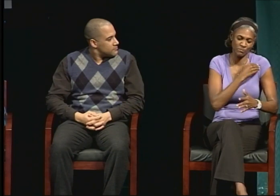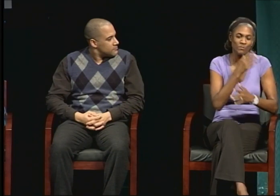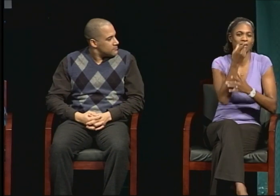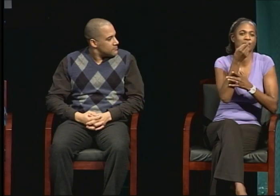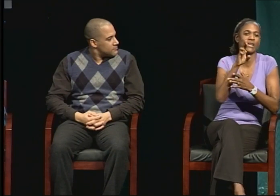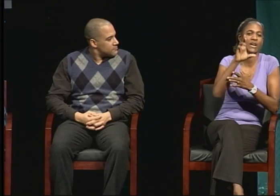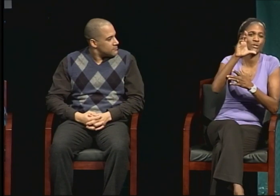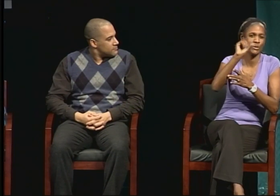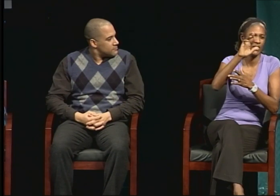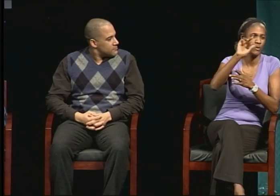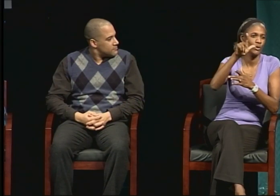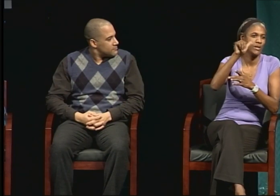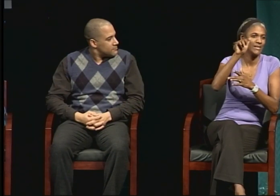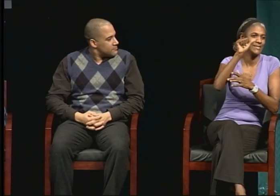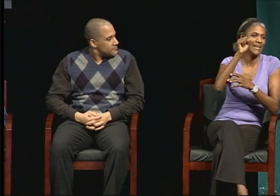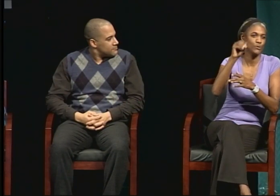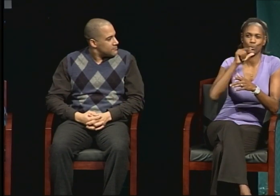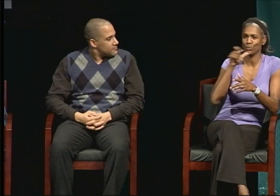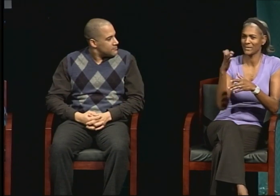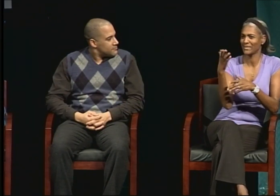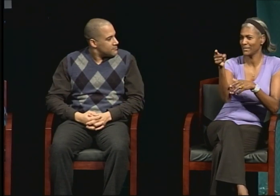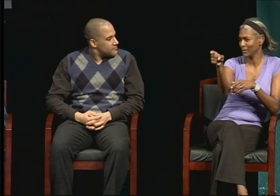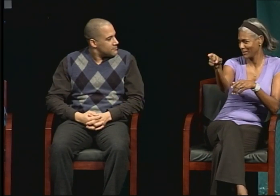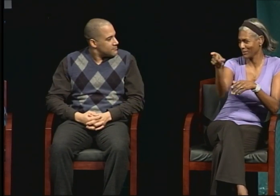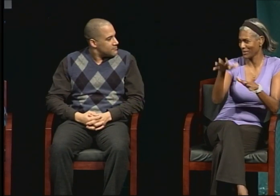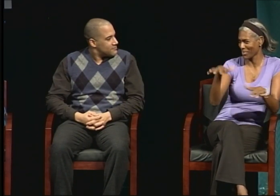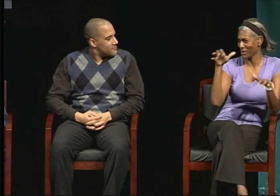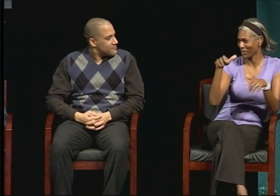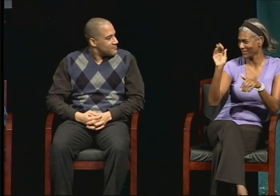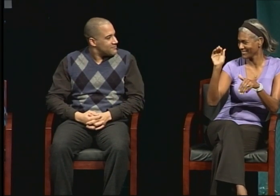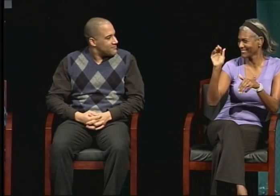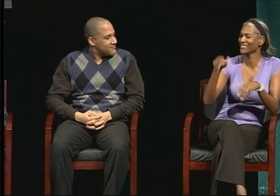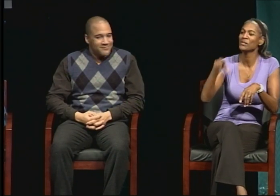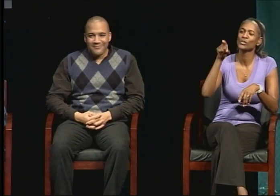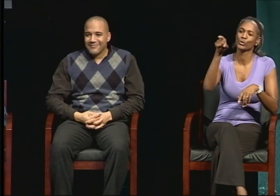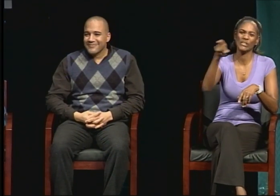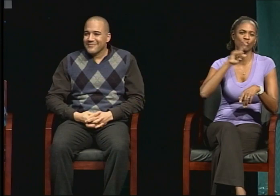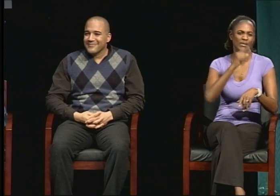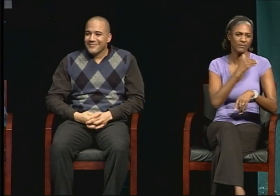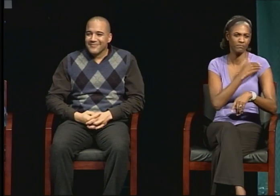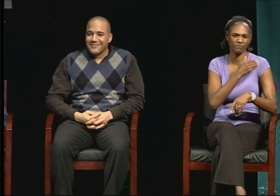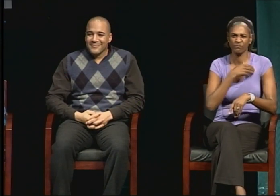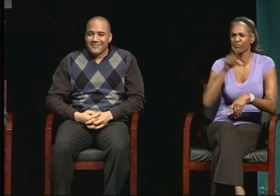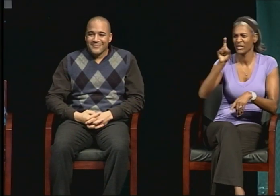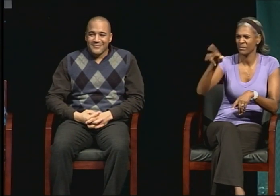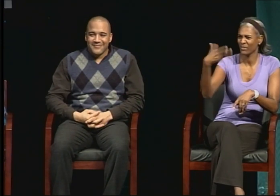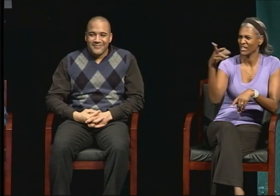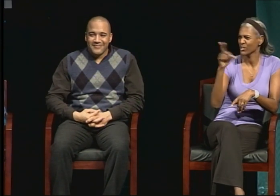So Dr. Carol LaSasso was the one that encouraged me and said I needed to earn my PhD